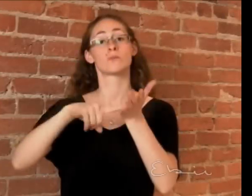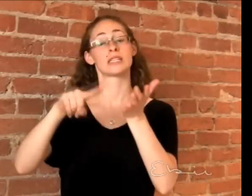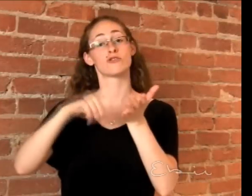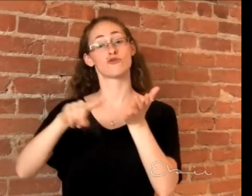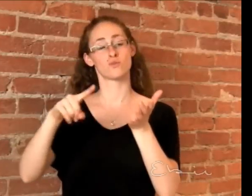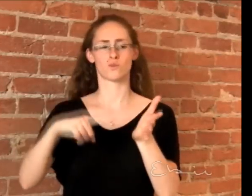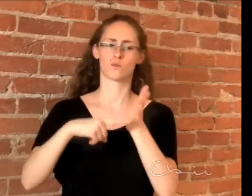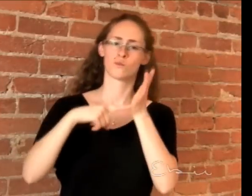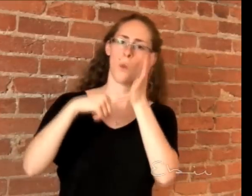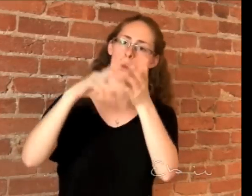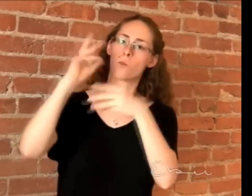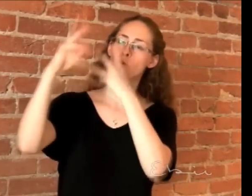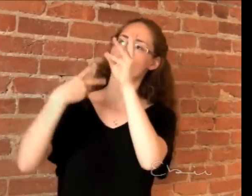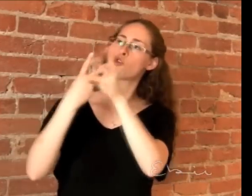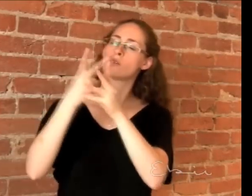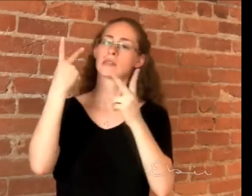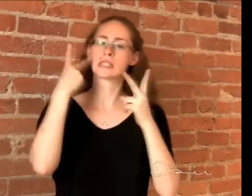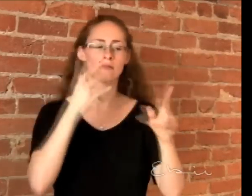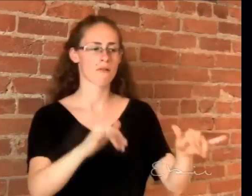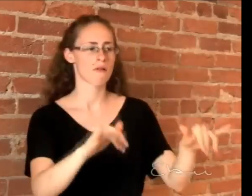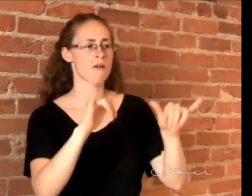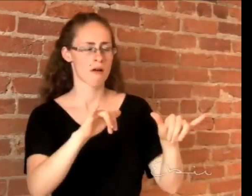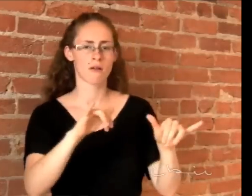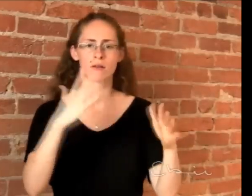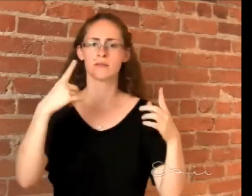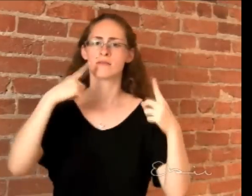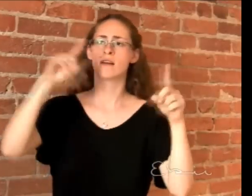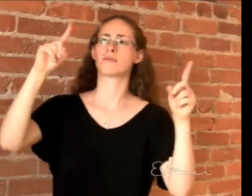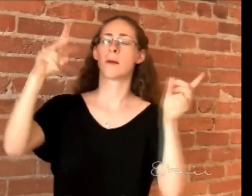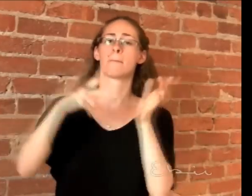This research is an opportunity for the world to see successful bilingual signers who are fluent in both